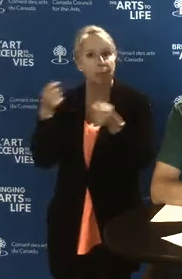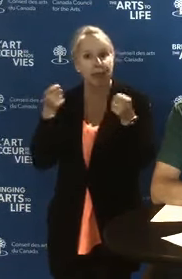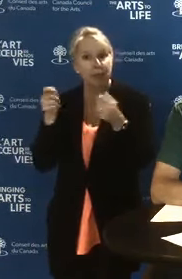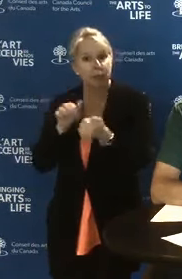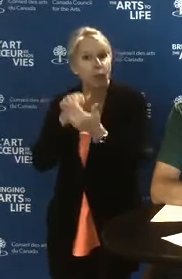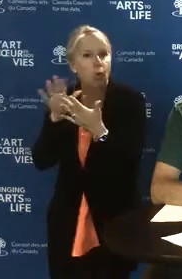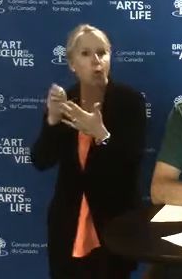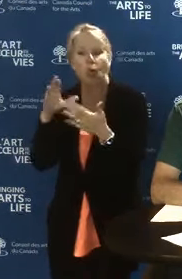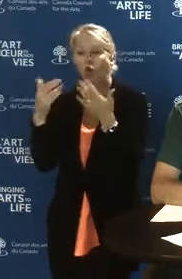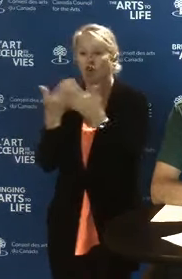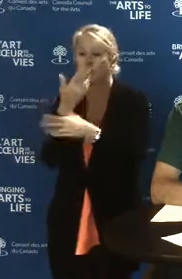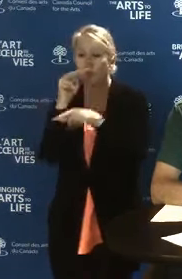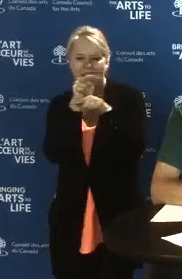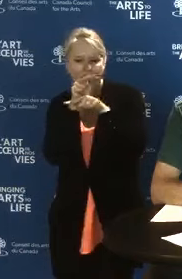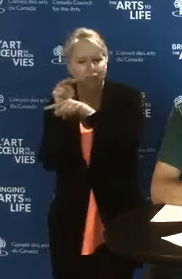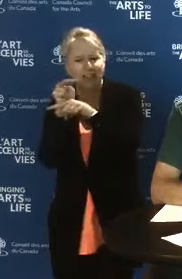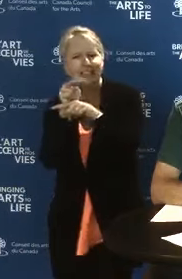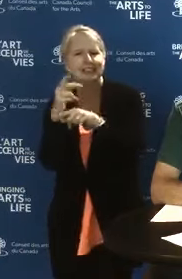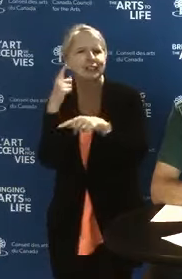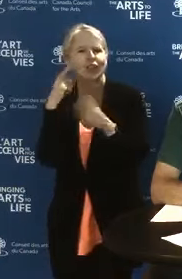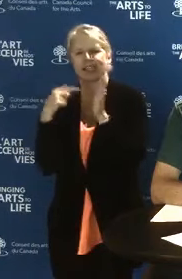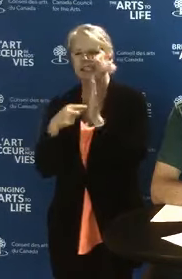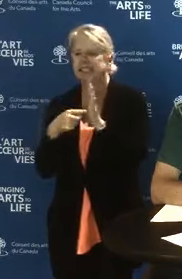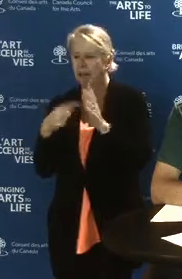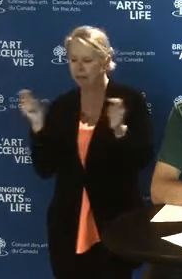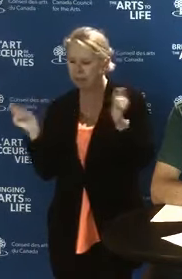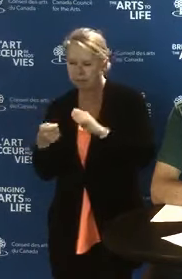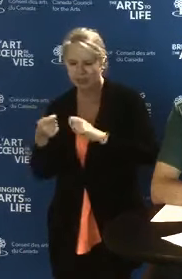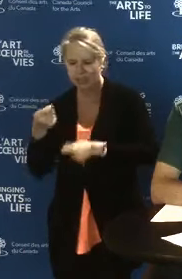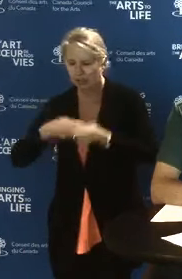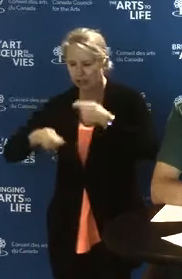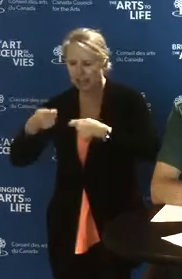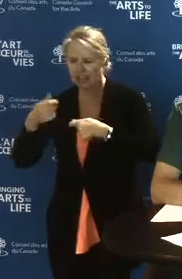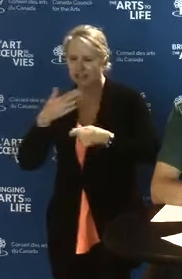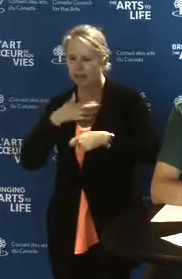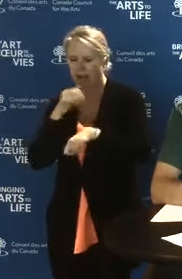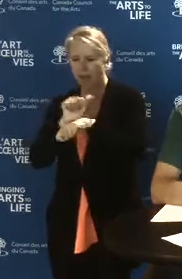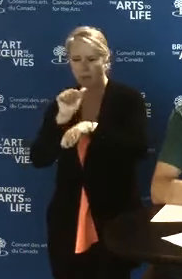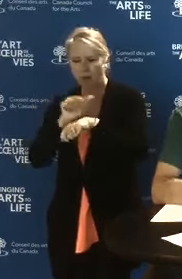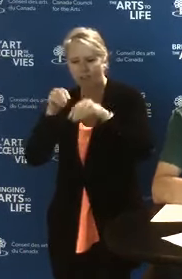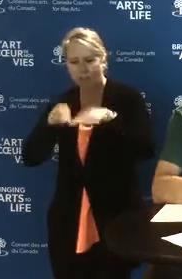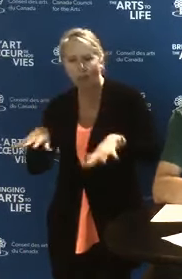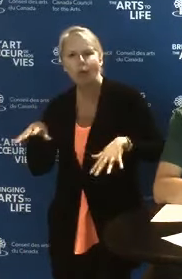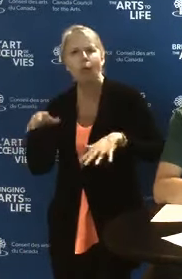such as new processes or workflows or digital frameworks.